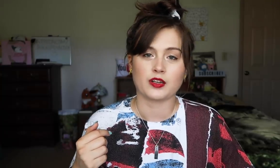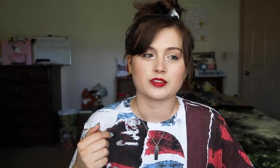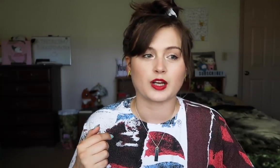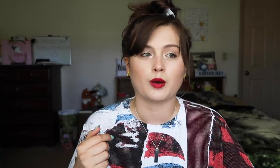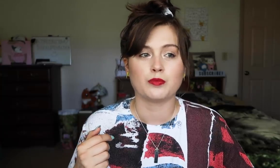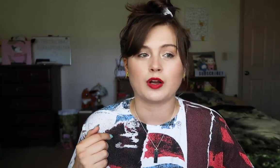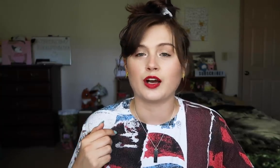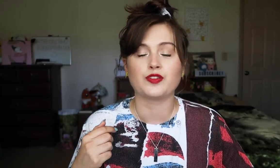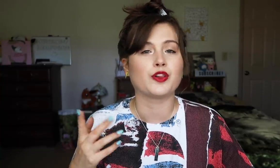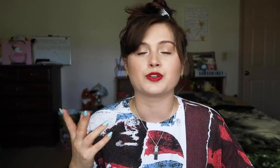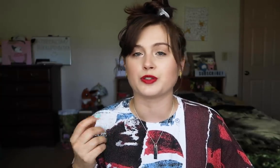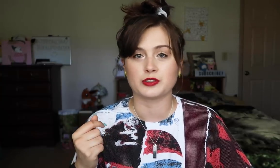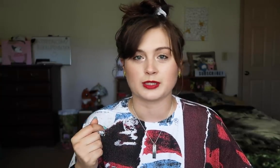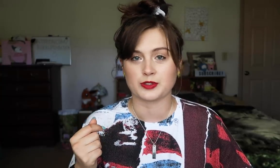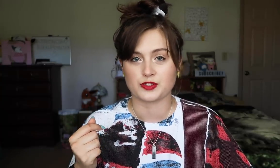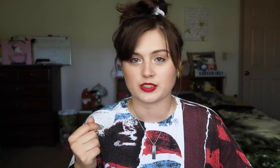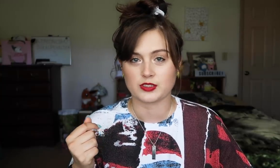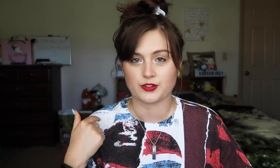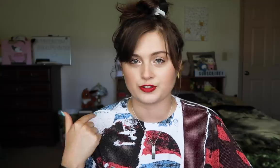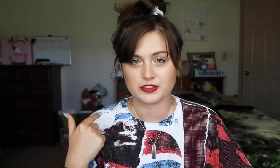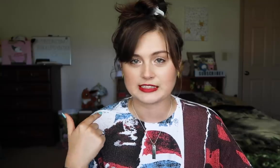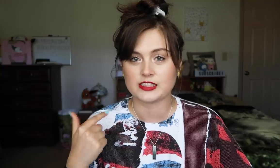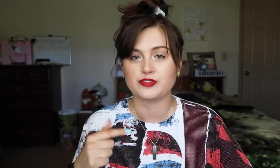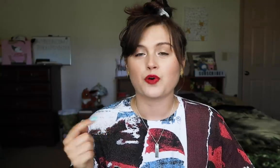some have other little tips and tricks under their sleeves.